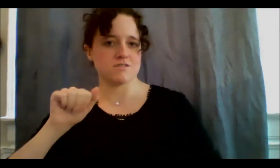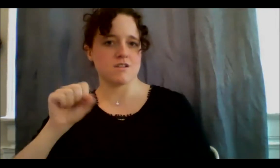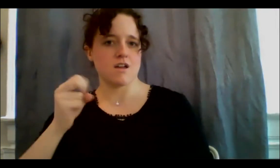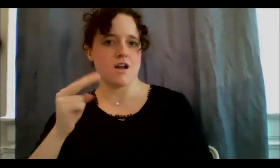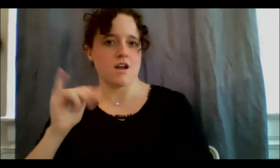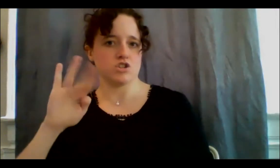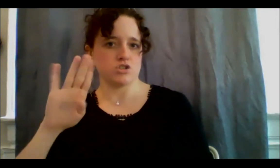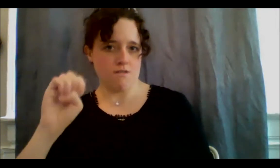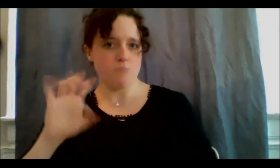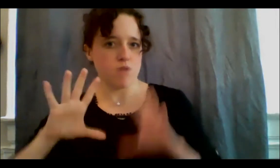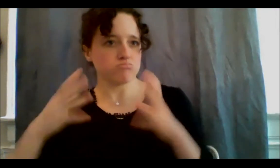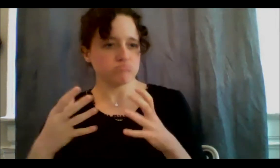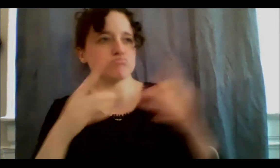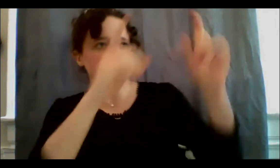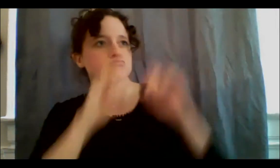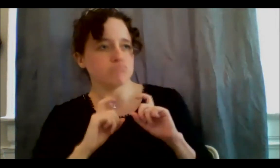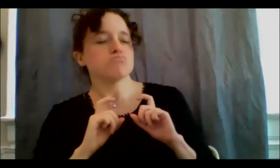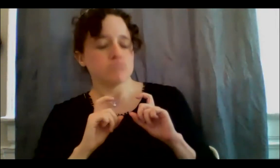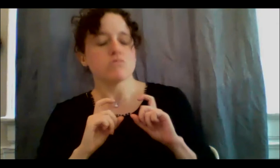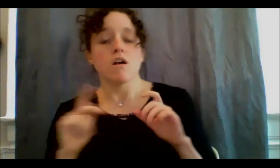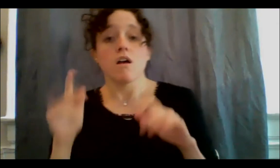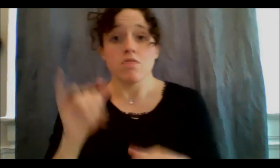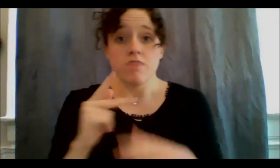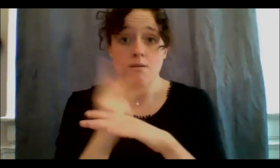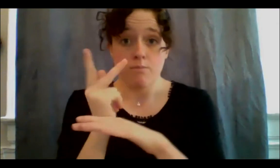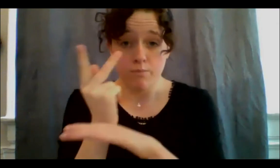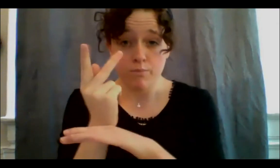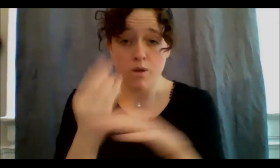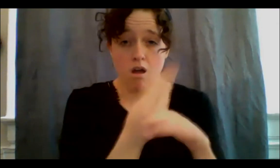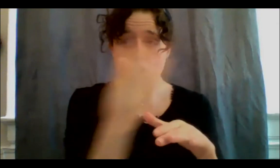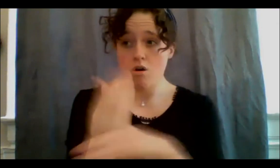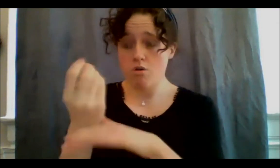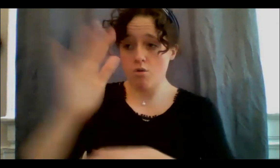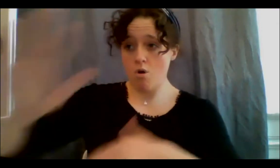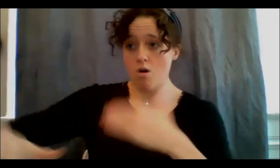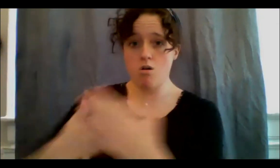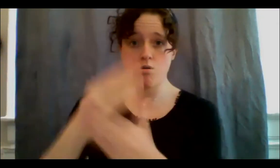act exists all over the world with all Indigenous people nationwide, and that's